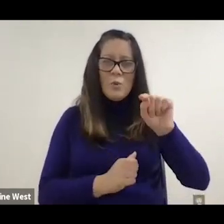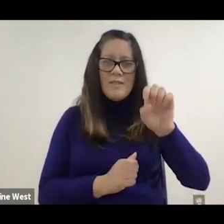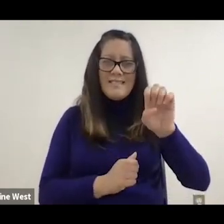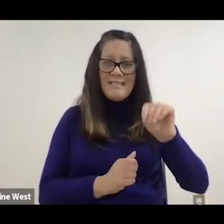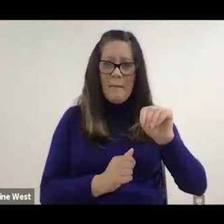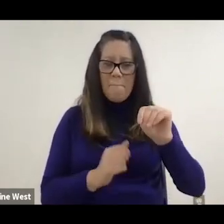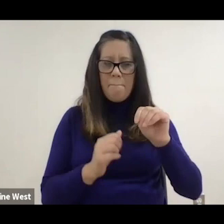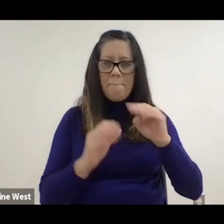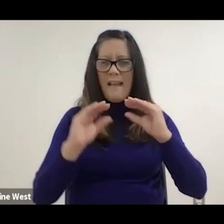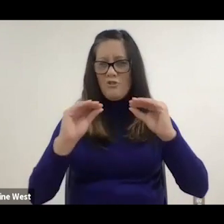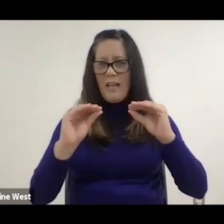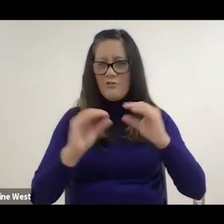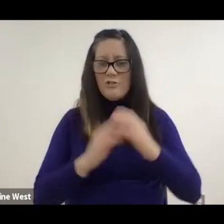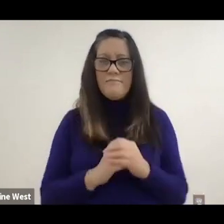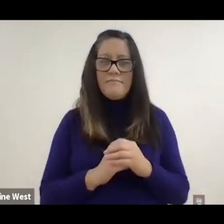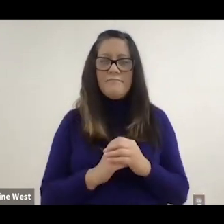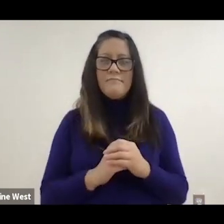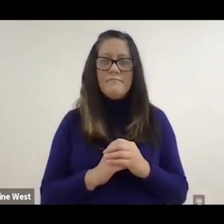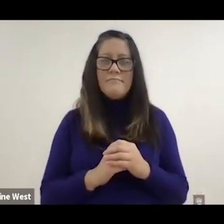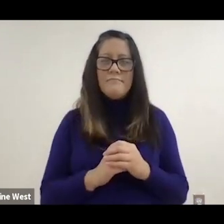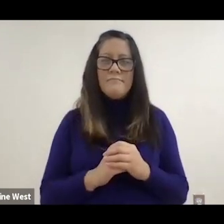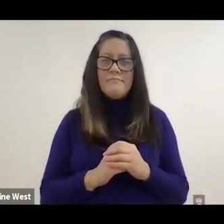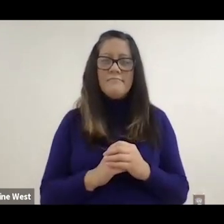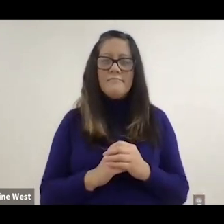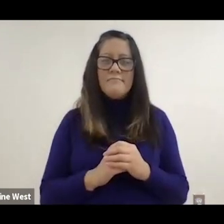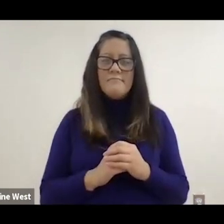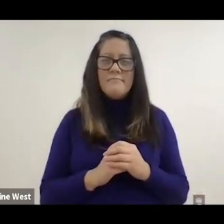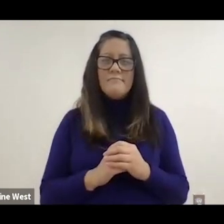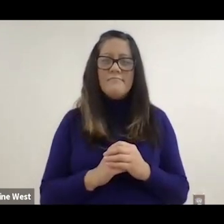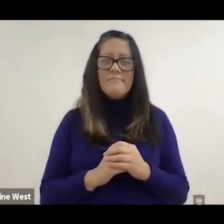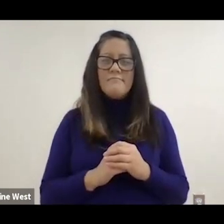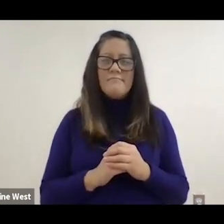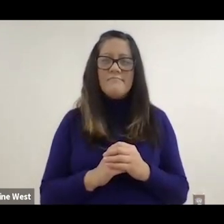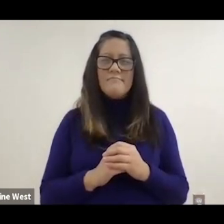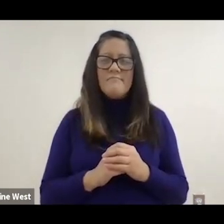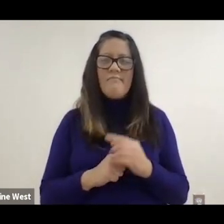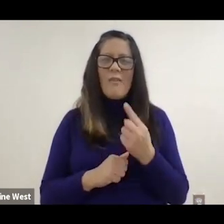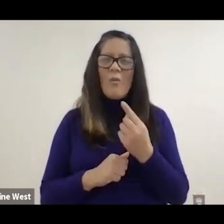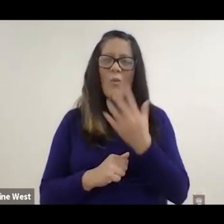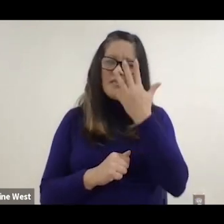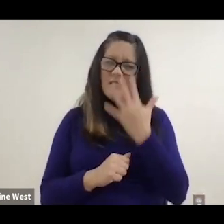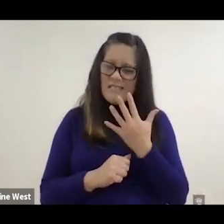STEM education and one of their sad commentaries on the United States